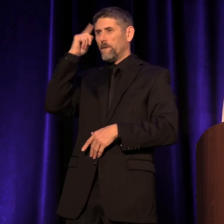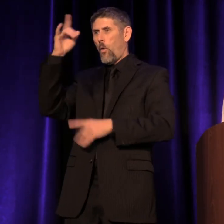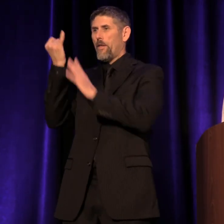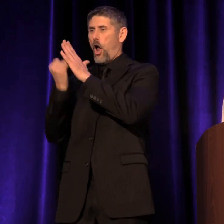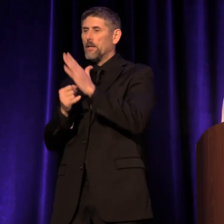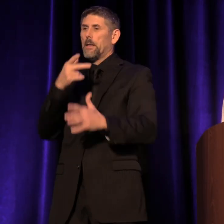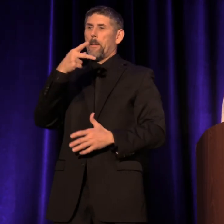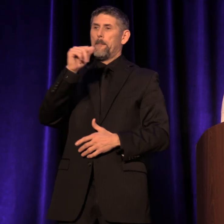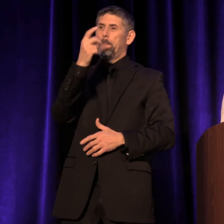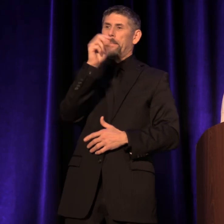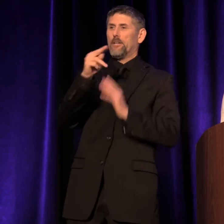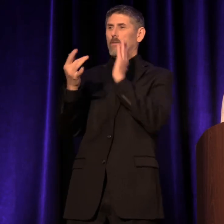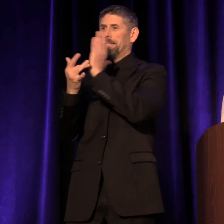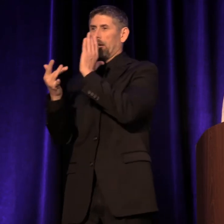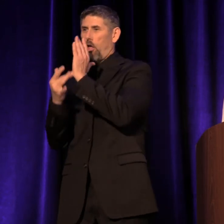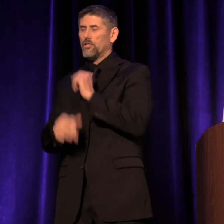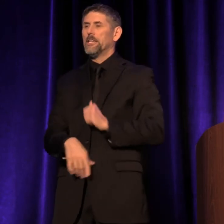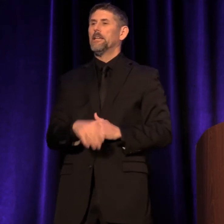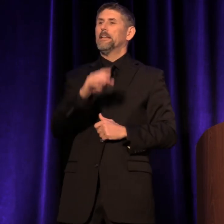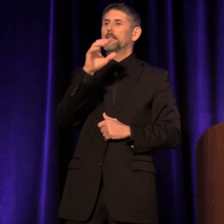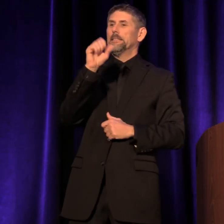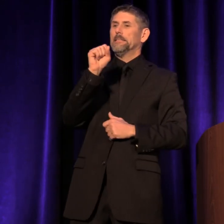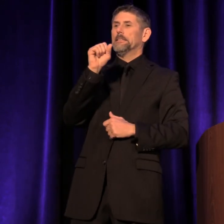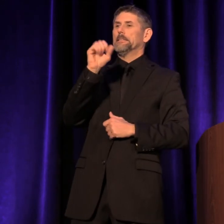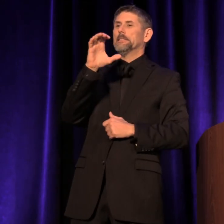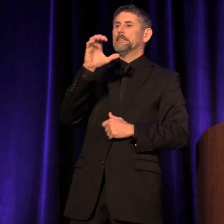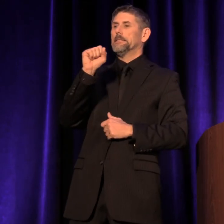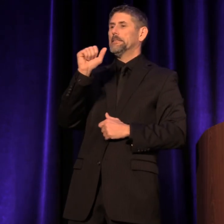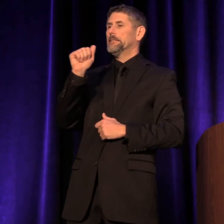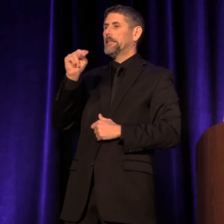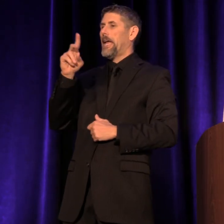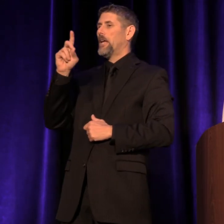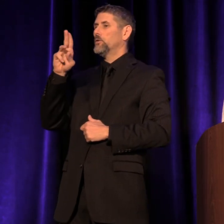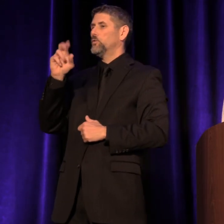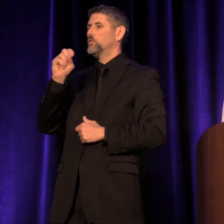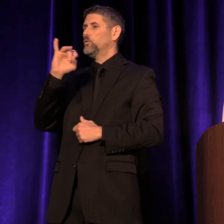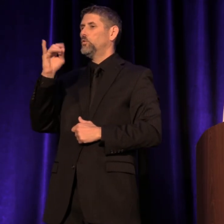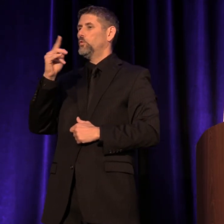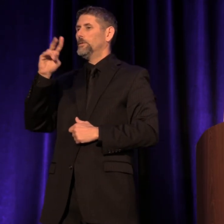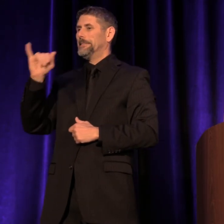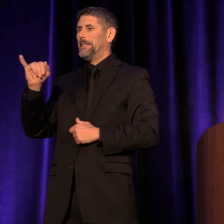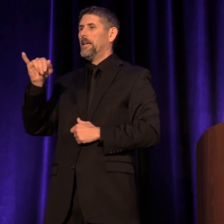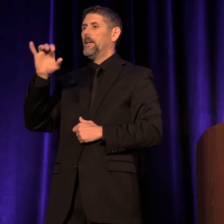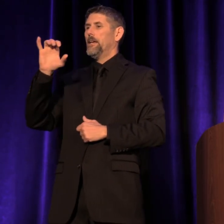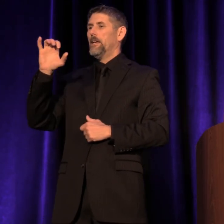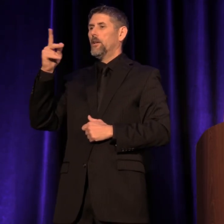Patron Technology, Scandiuzzi Krebs, Tessitura Network,